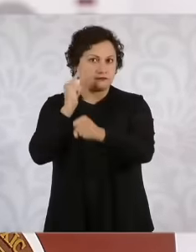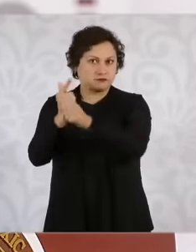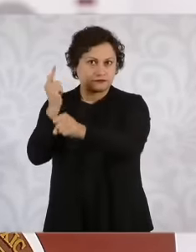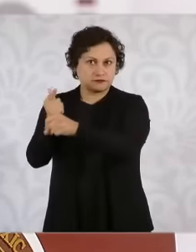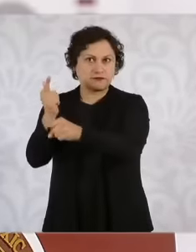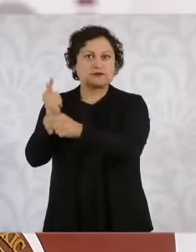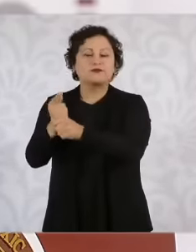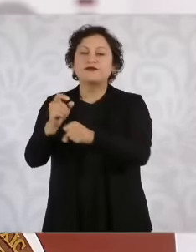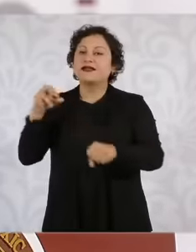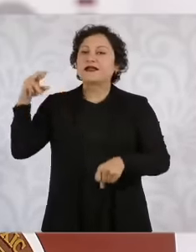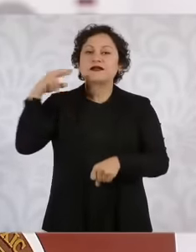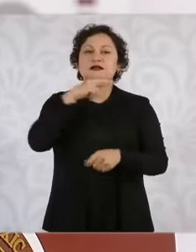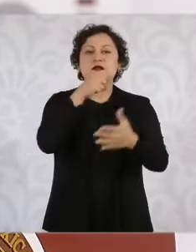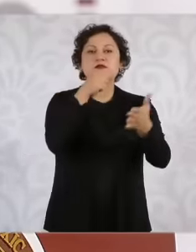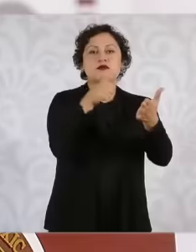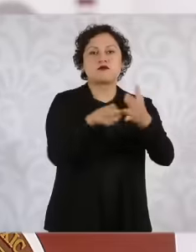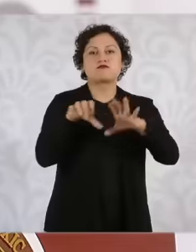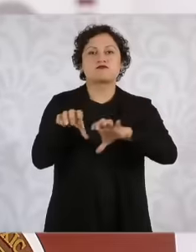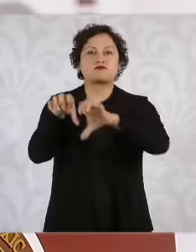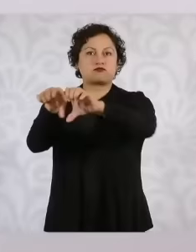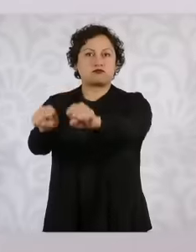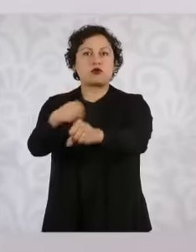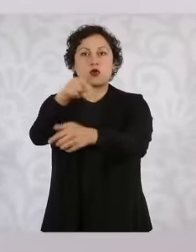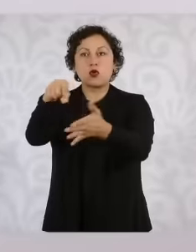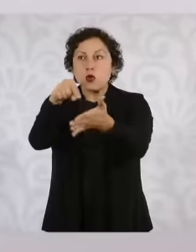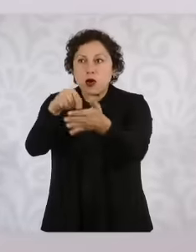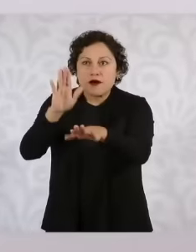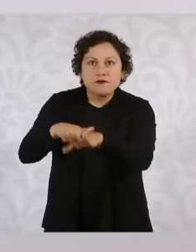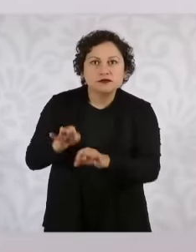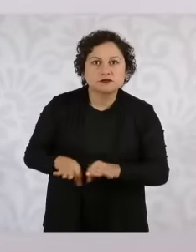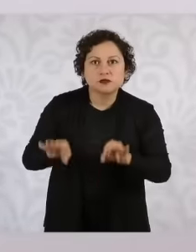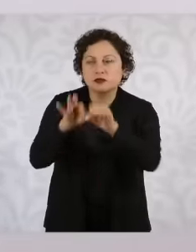points of greatest incidence, at this point it is very important to work with the